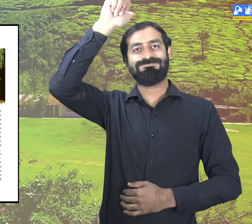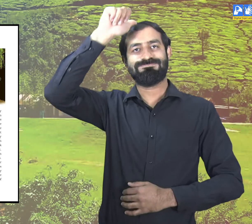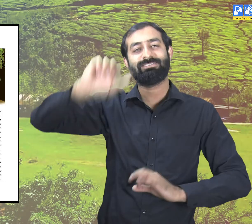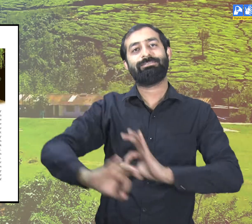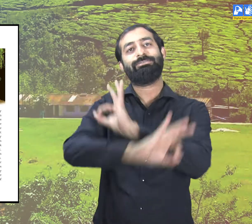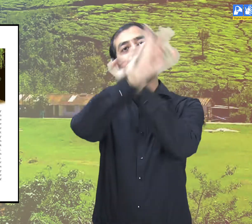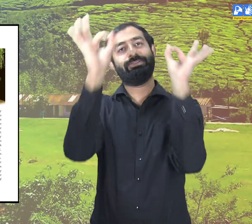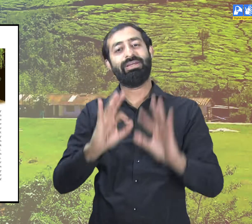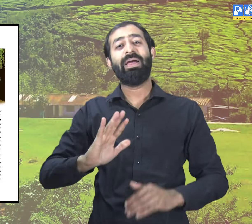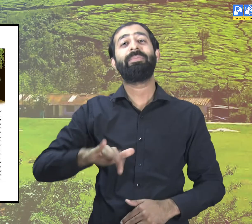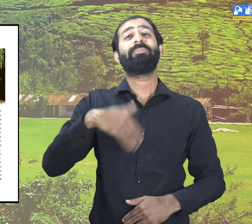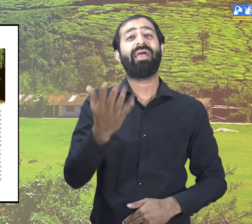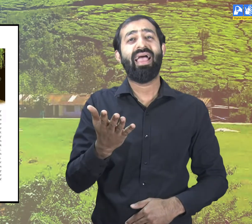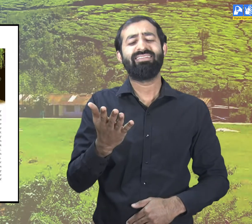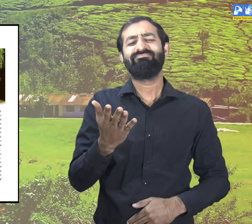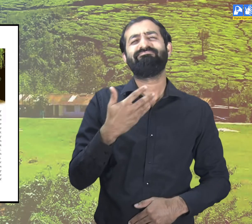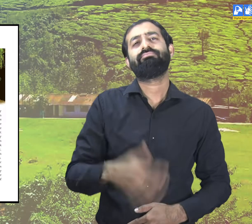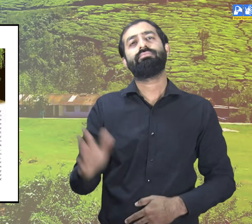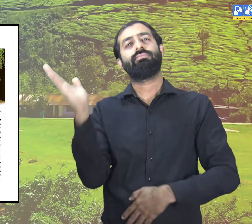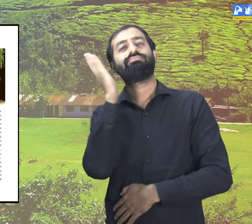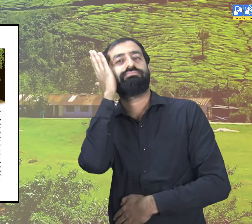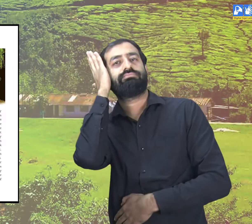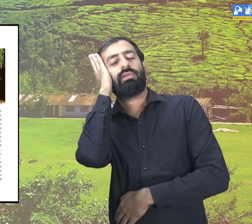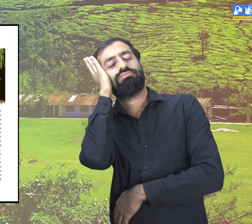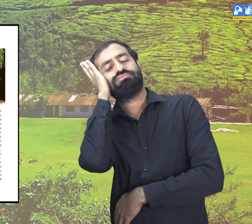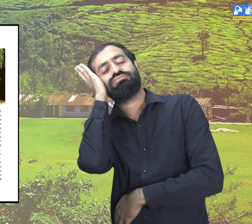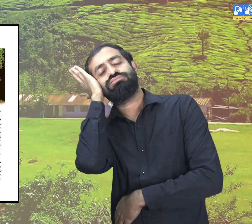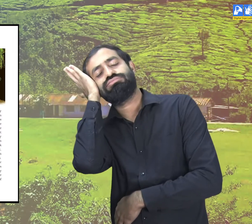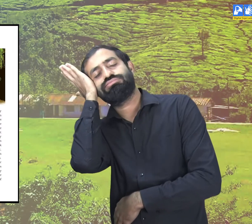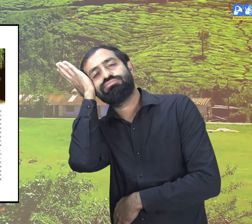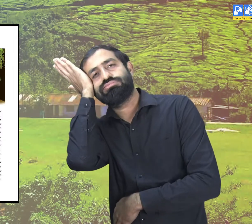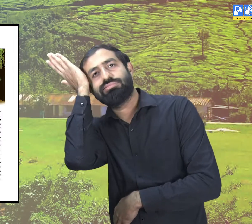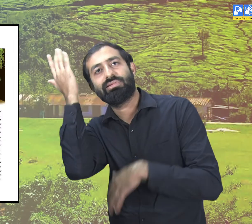I took a bath and slept.